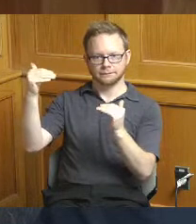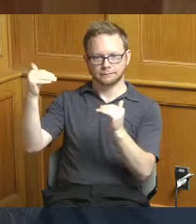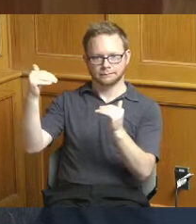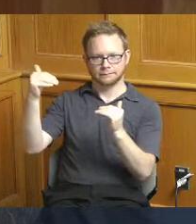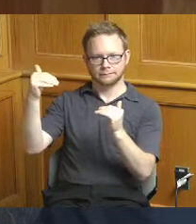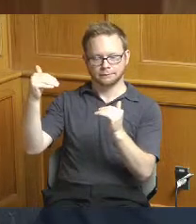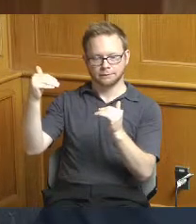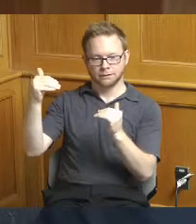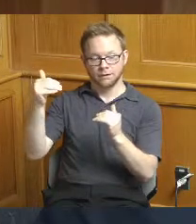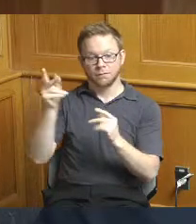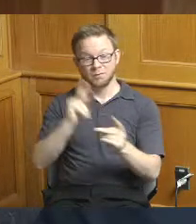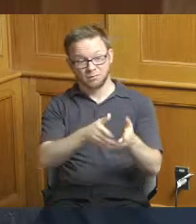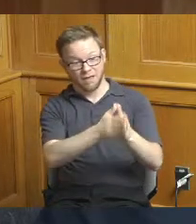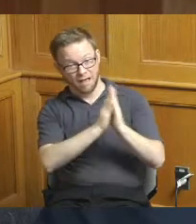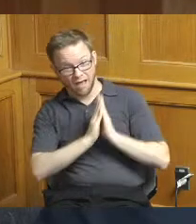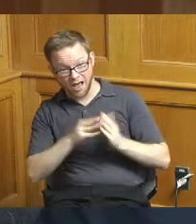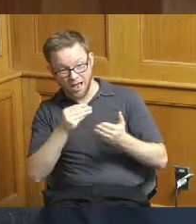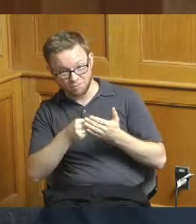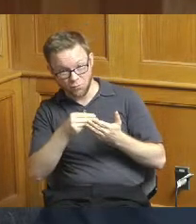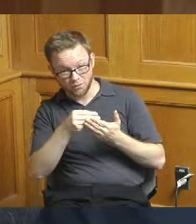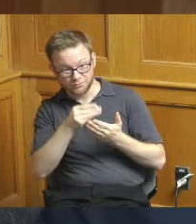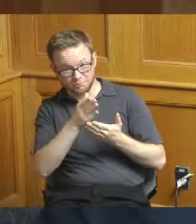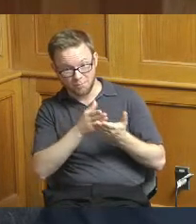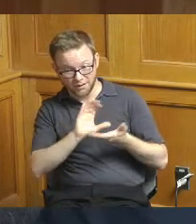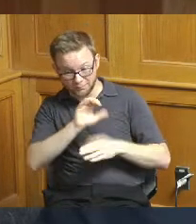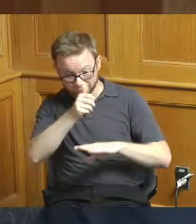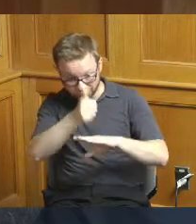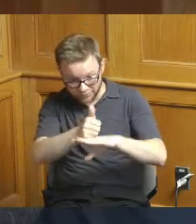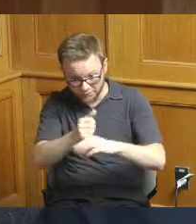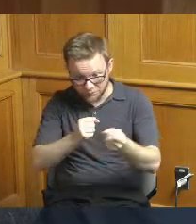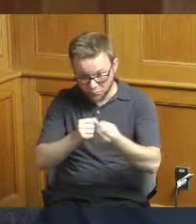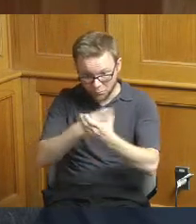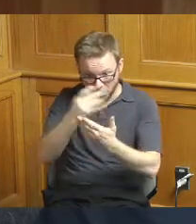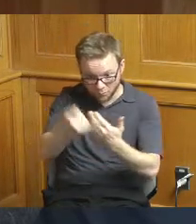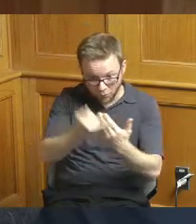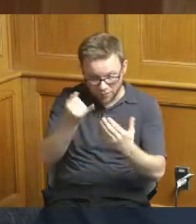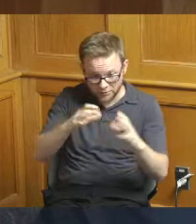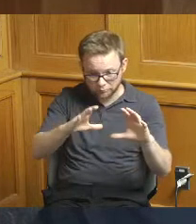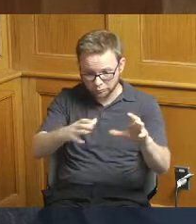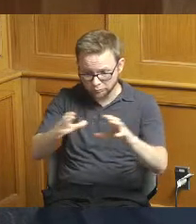to allocate dollars for these projects want to get some some level of confidence that